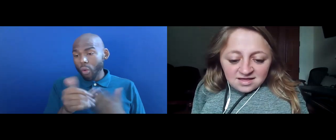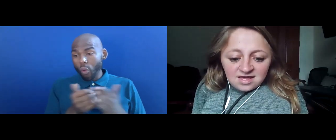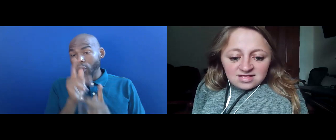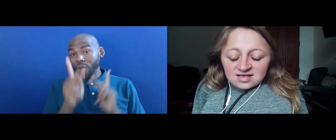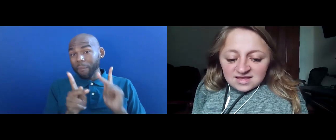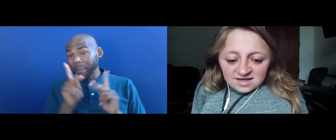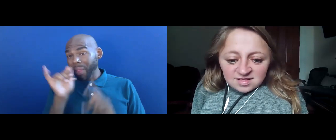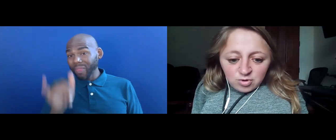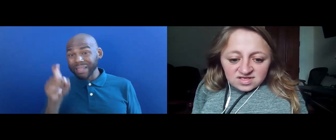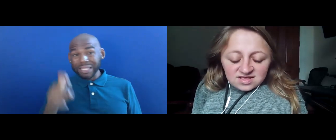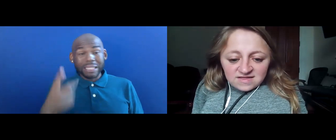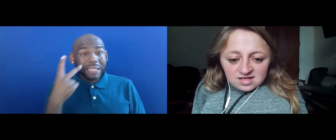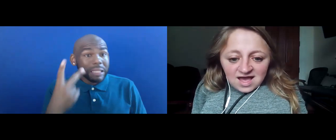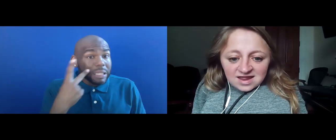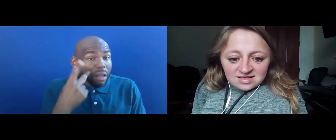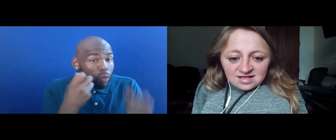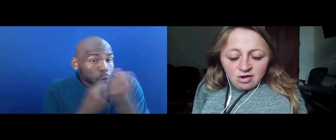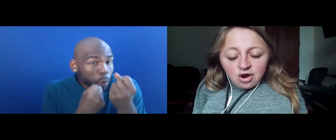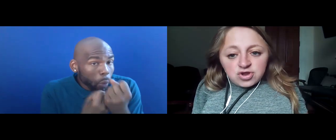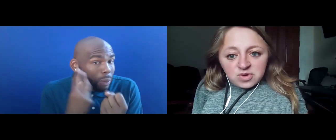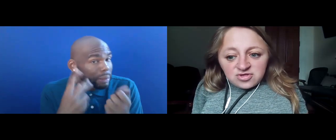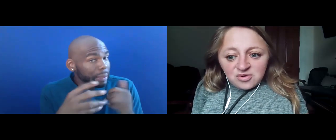ALL THE FOLKS THAT NEED TO SEE THIS GUIDANCE ARE DOING SO